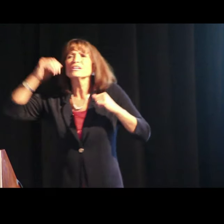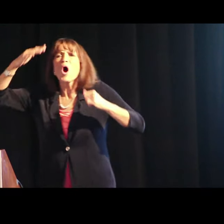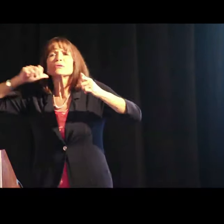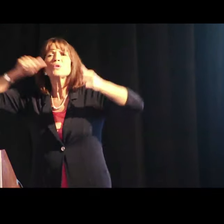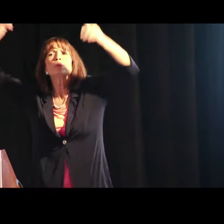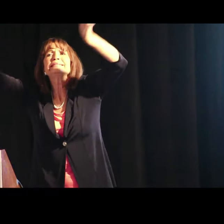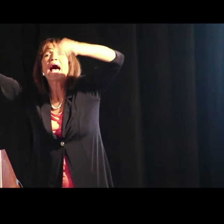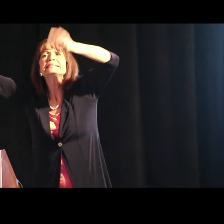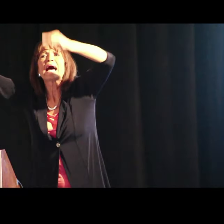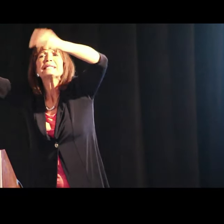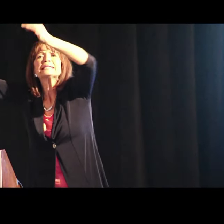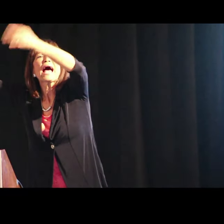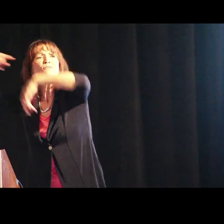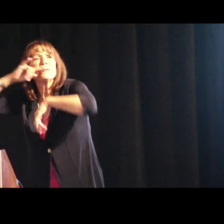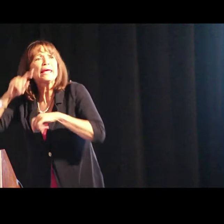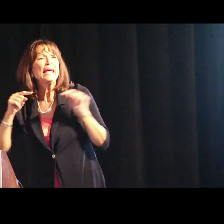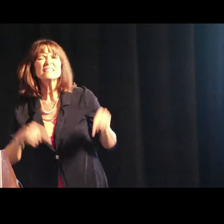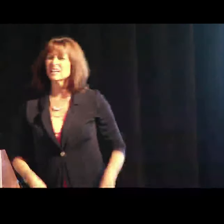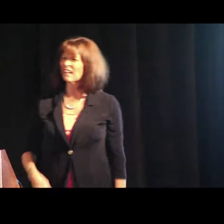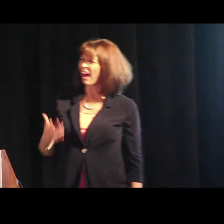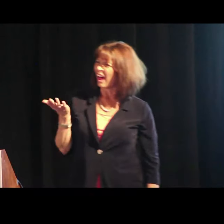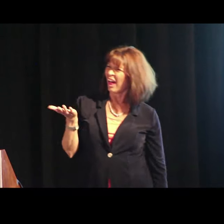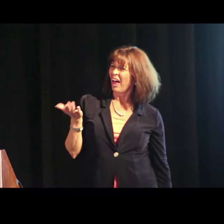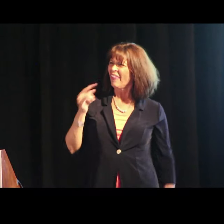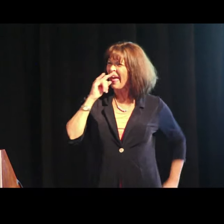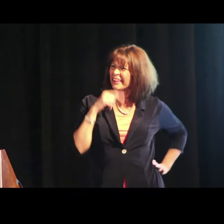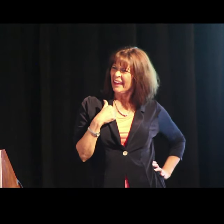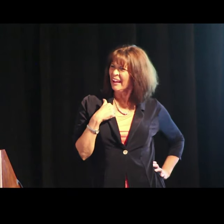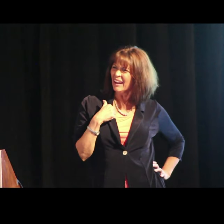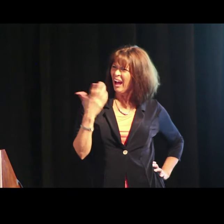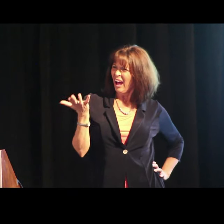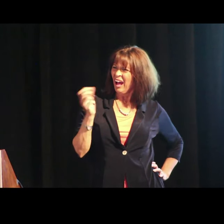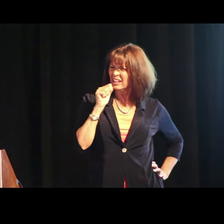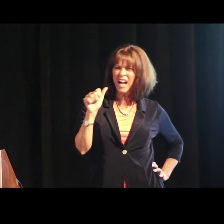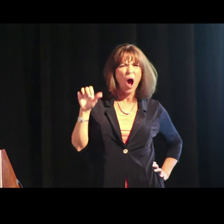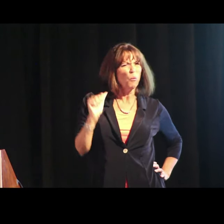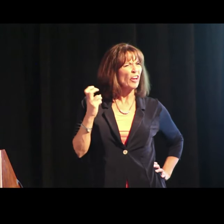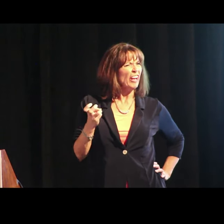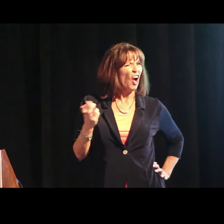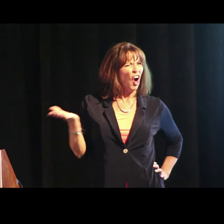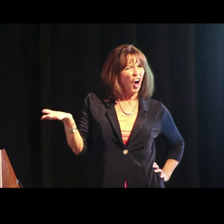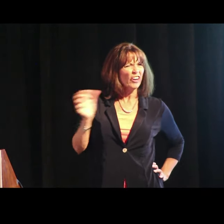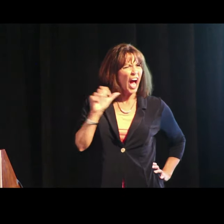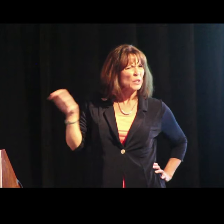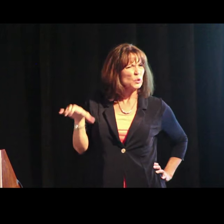That is important stuff. So that the adults are just making all the decisions for the kid,